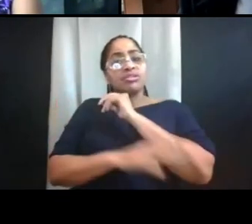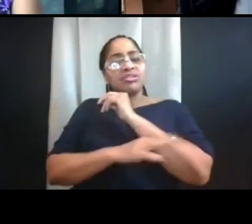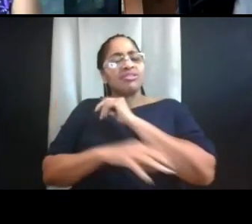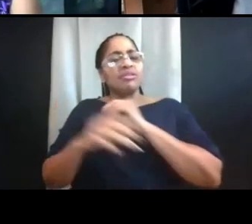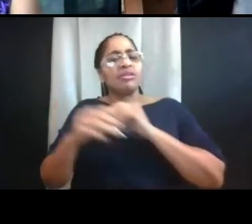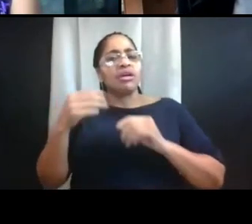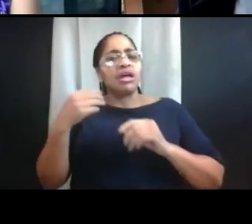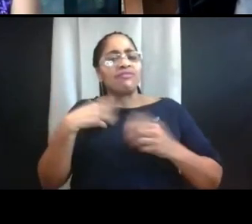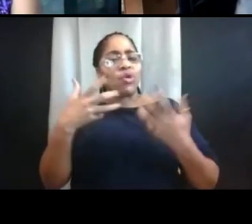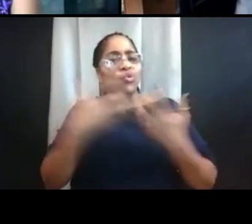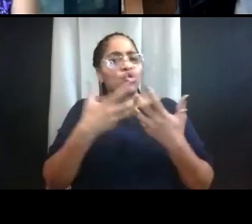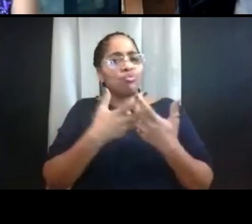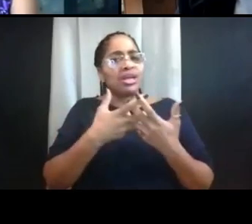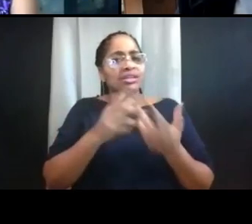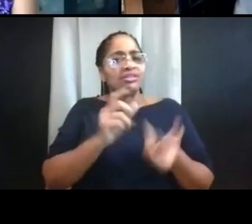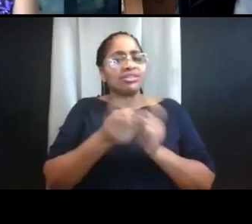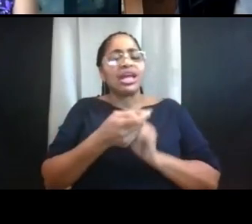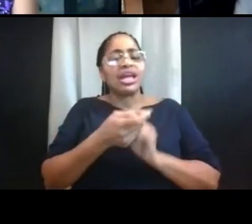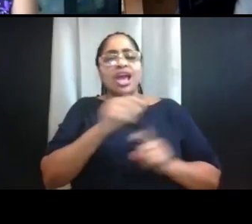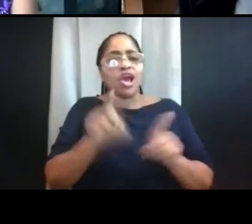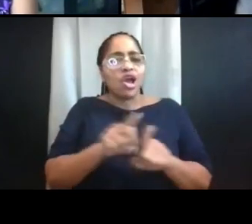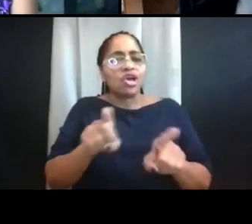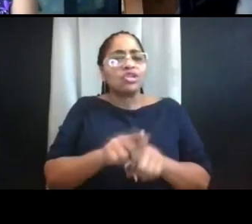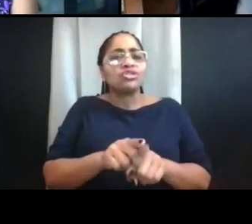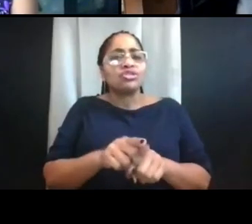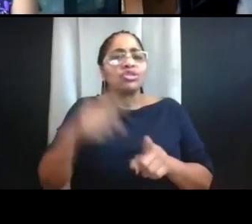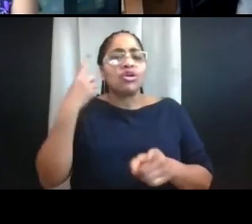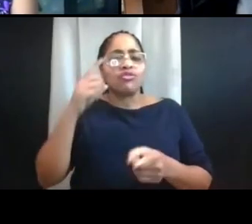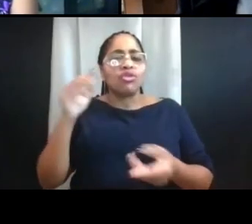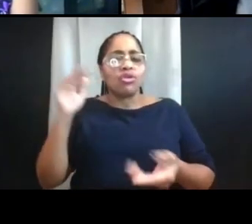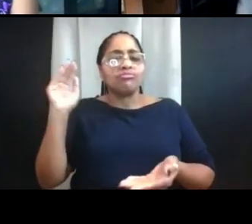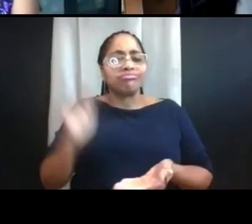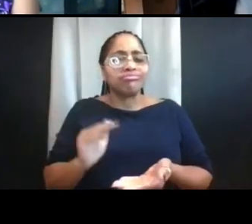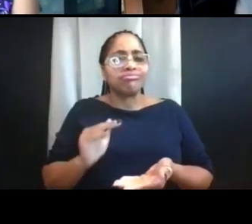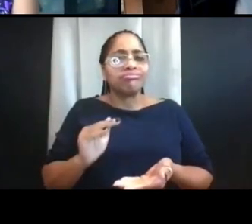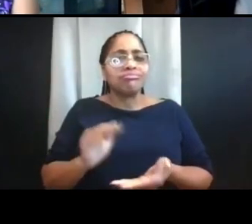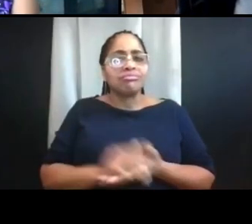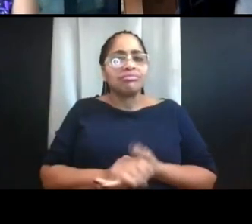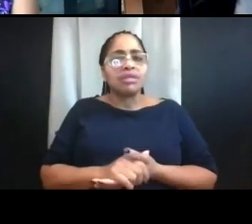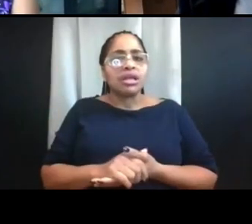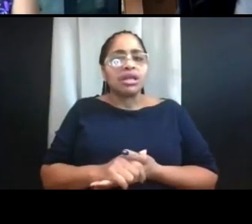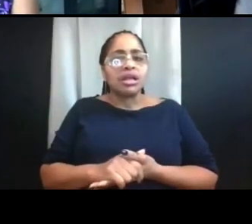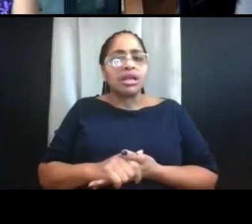And also, de-densifying the halls factors in public health guidelines